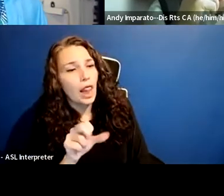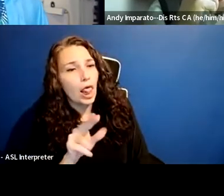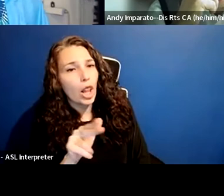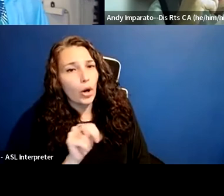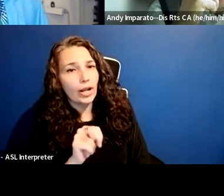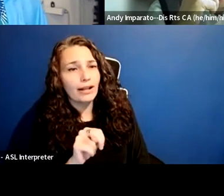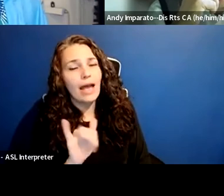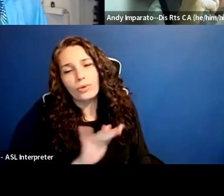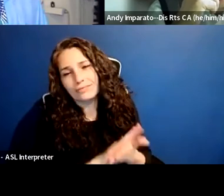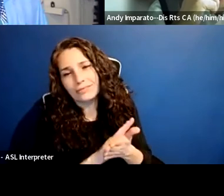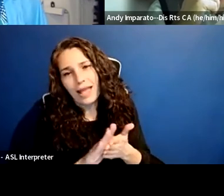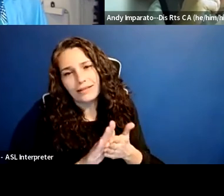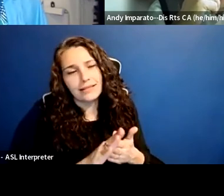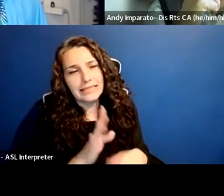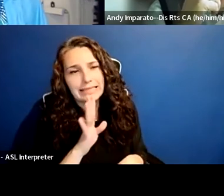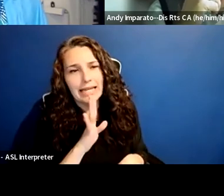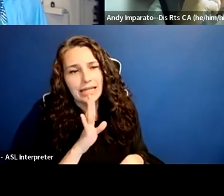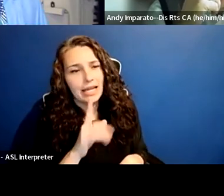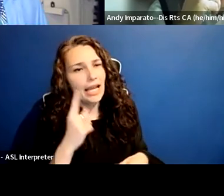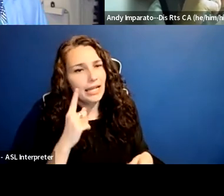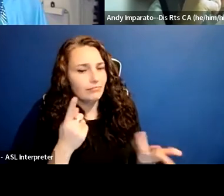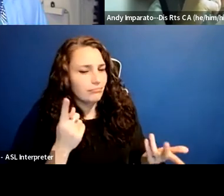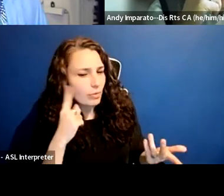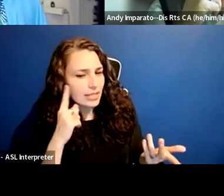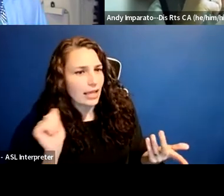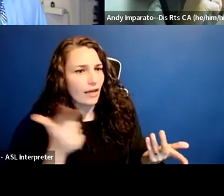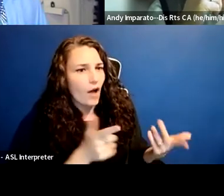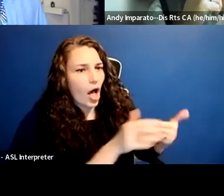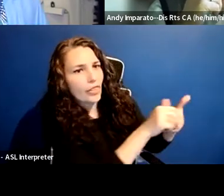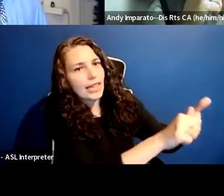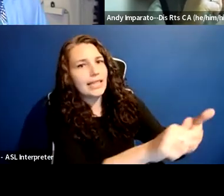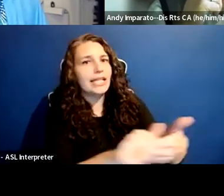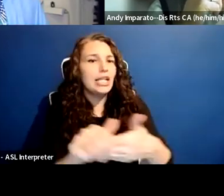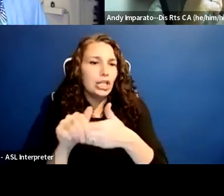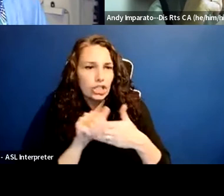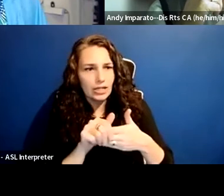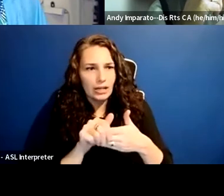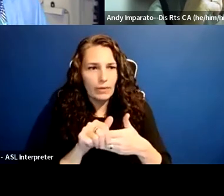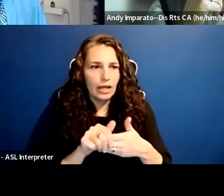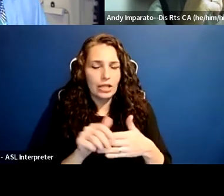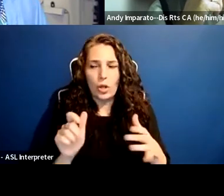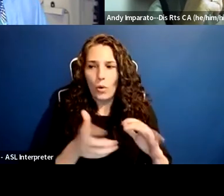that leadership involves a coalition of students, it involves a coalition of people together.